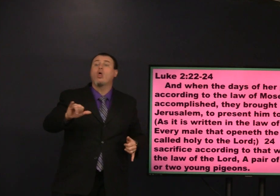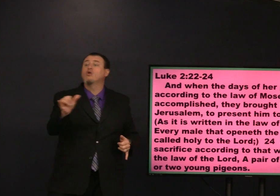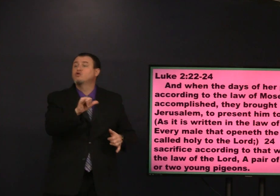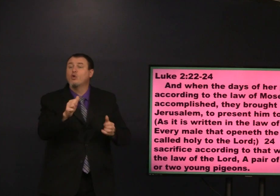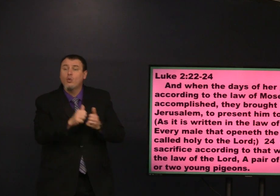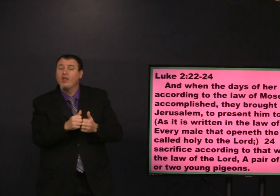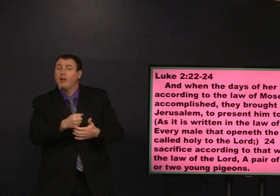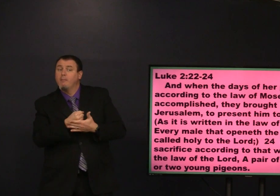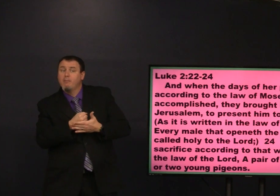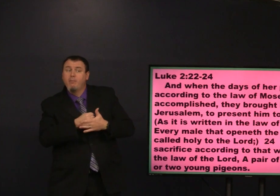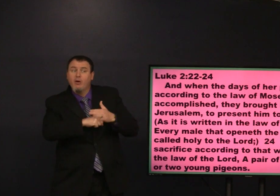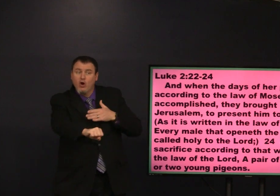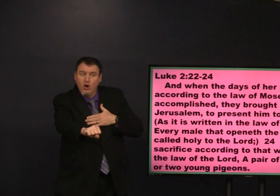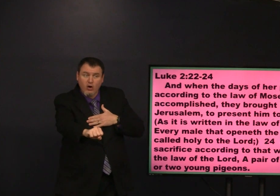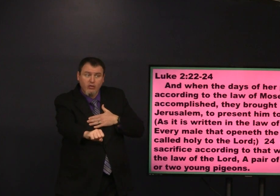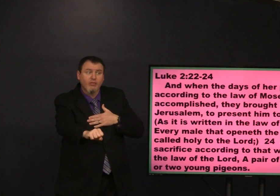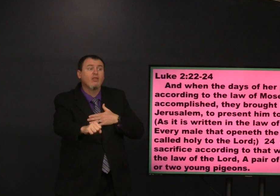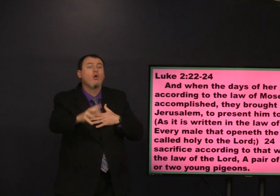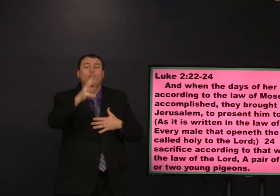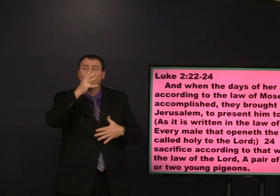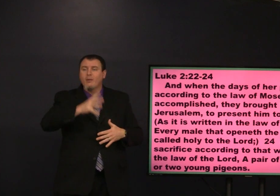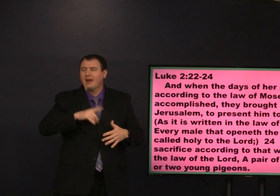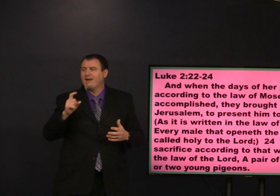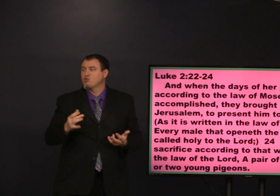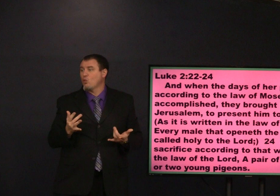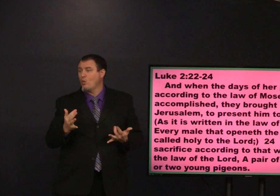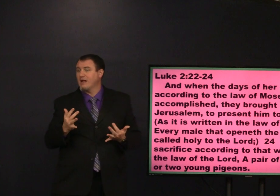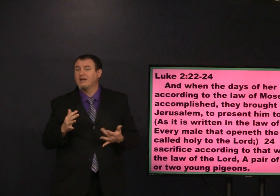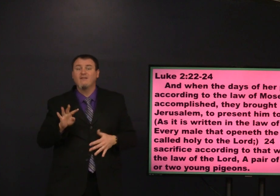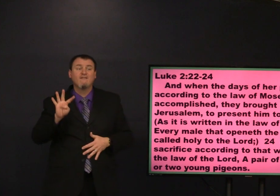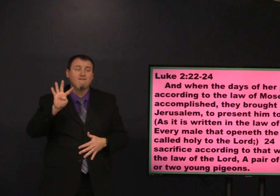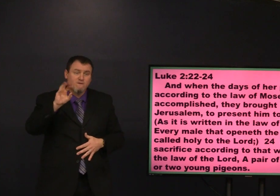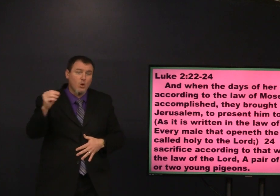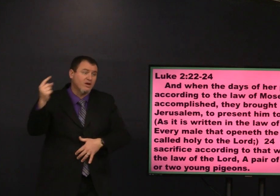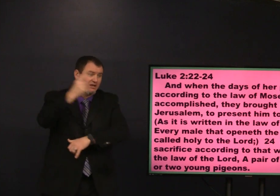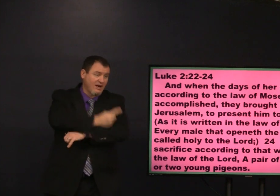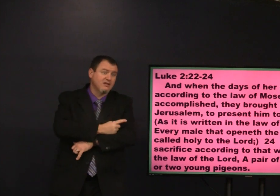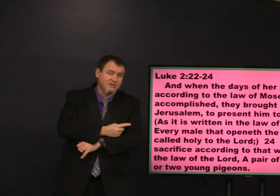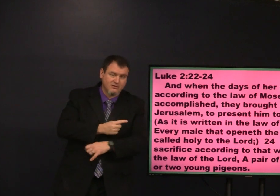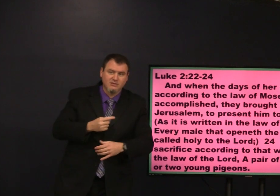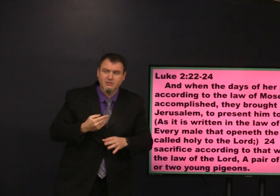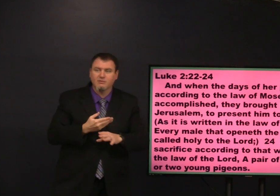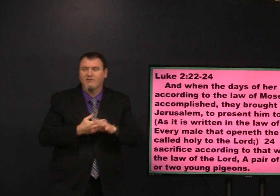then you could become unclean but with birth the woman had to wait for 40 days